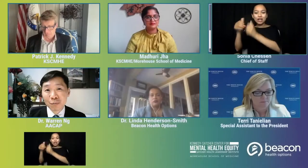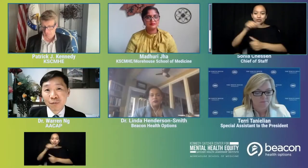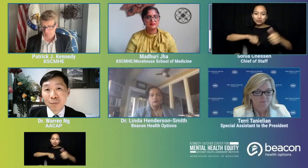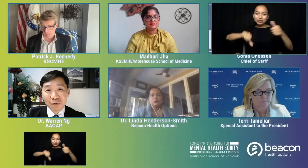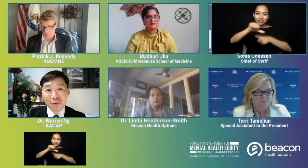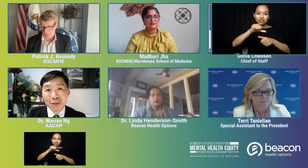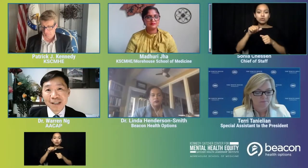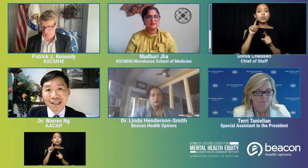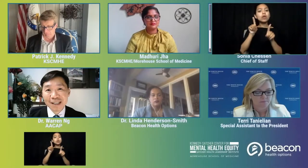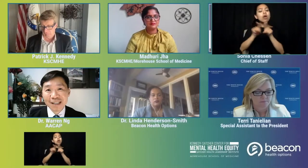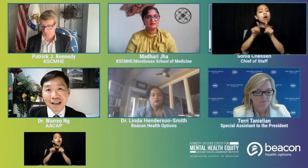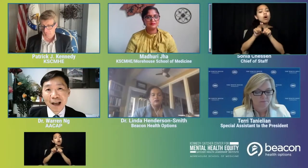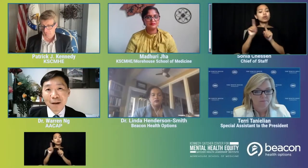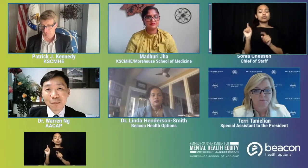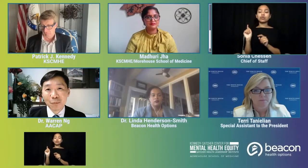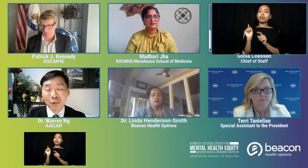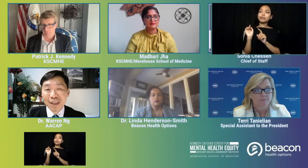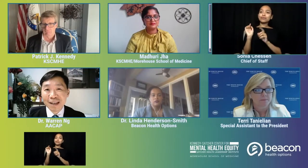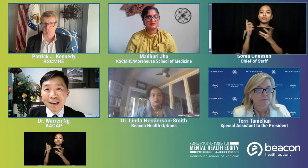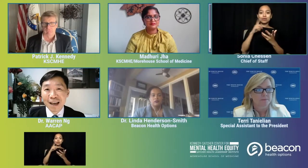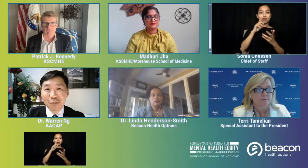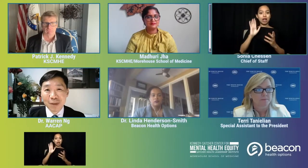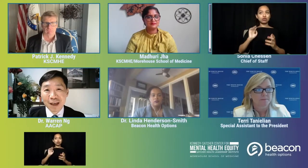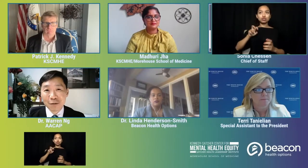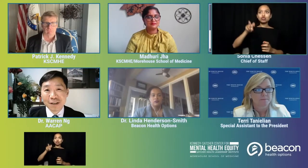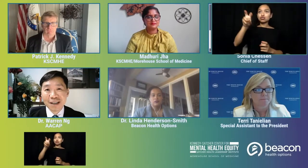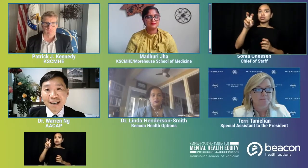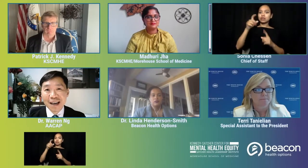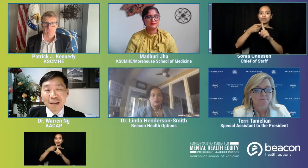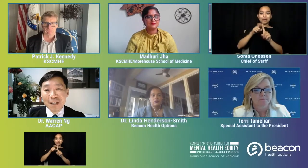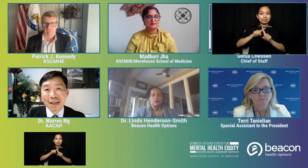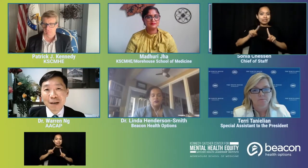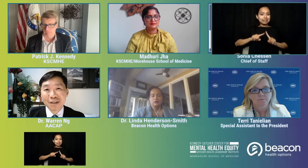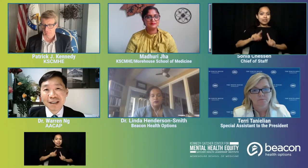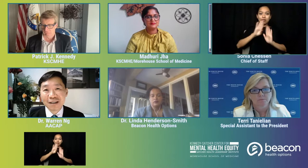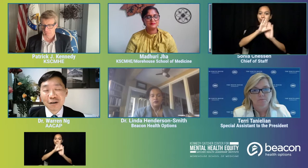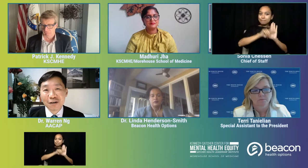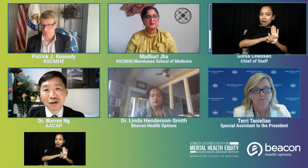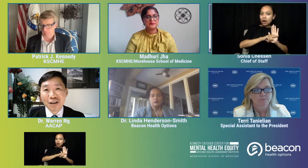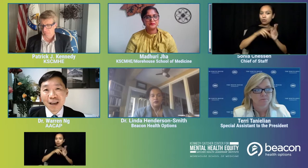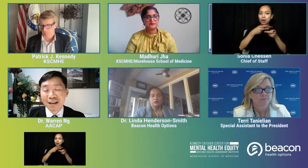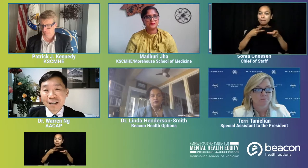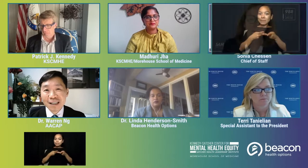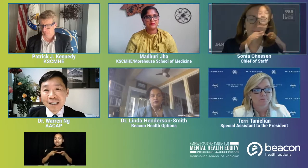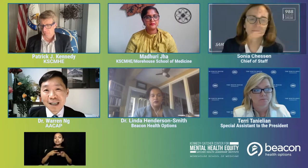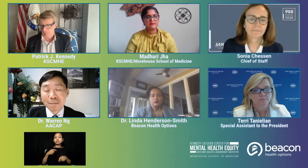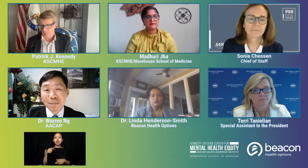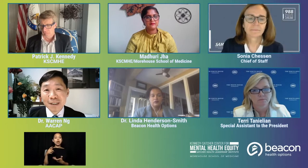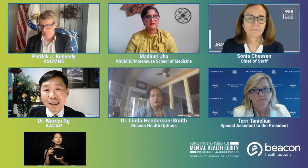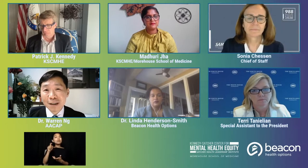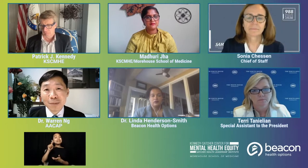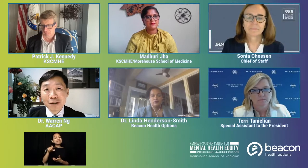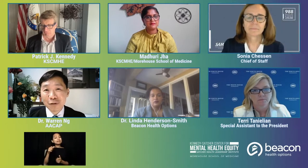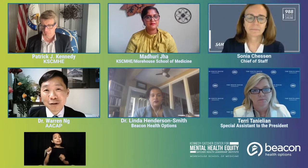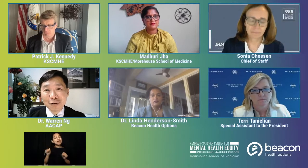from different places within and without, and being able to acknowledge that systems and structures